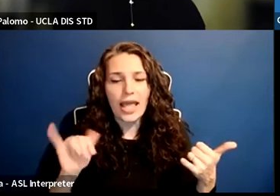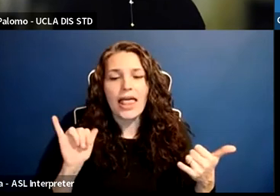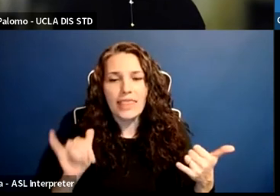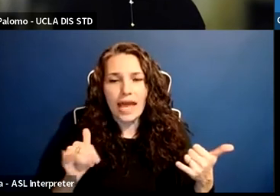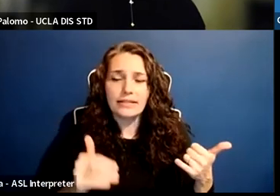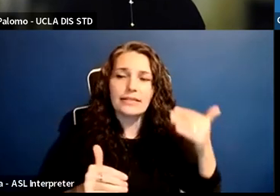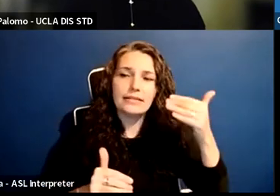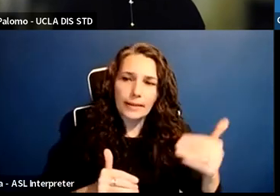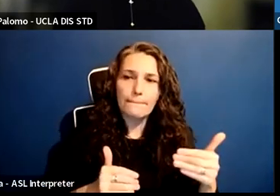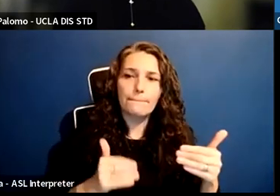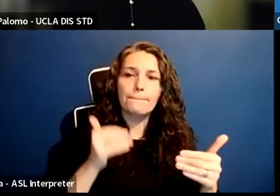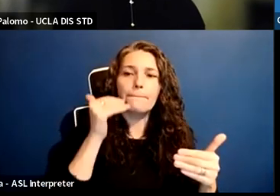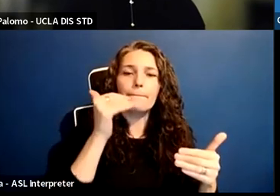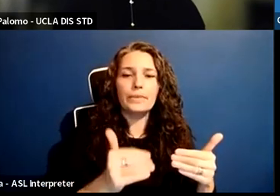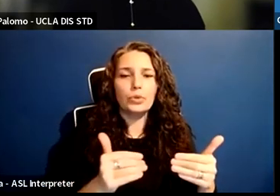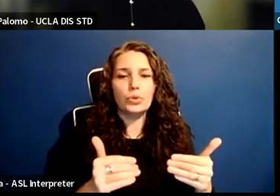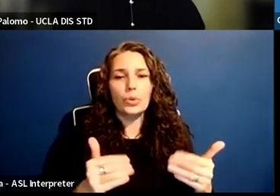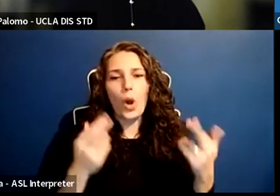you can accomplish together down the road.